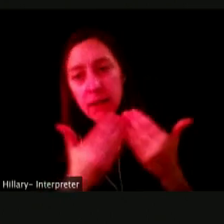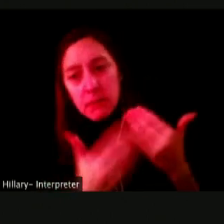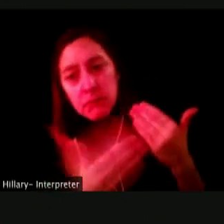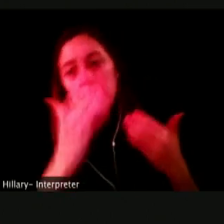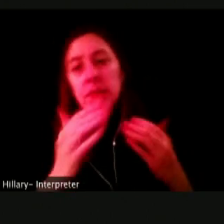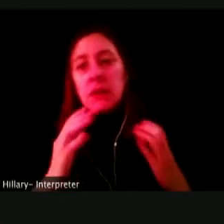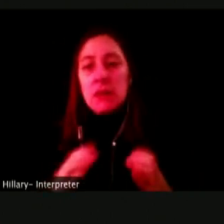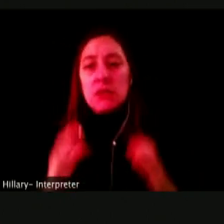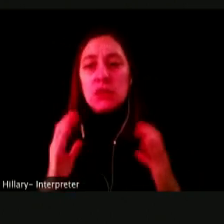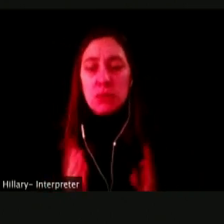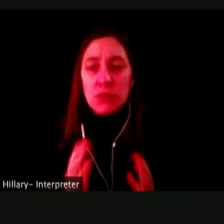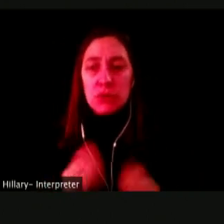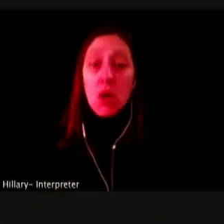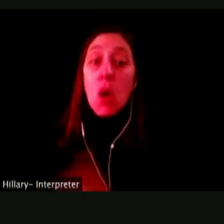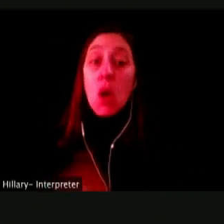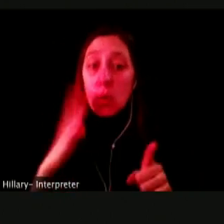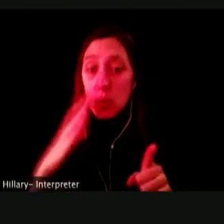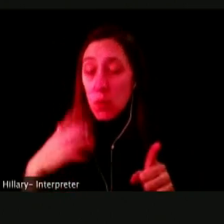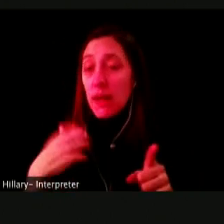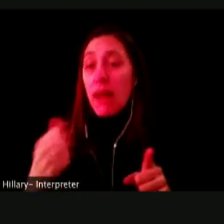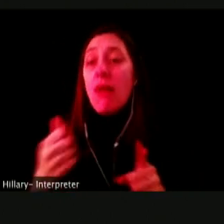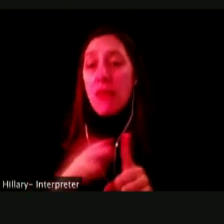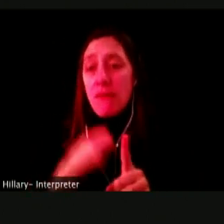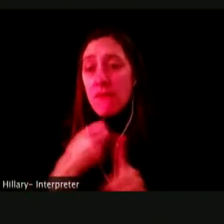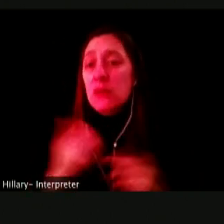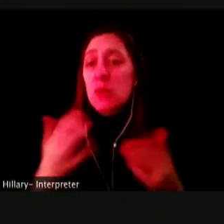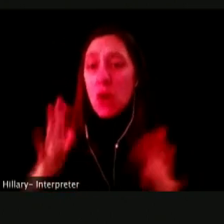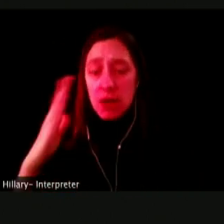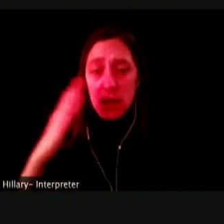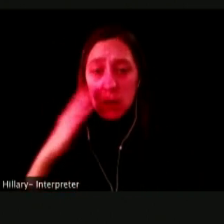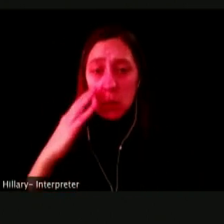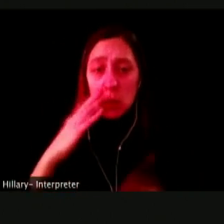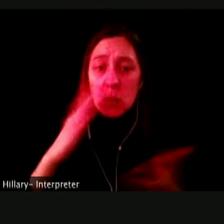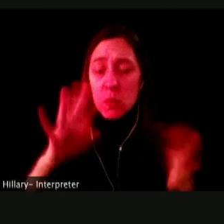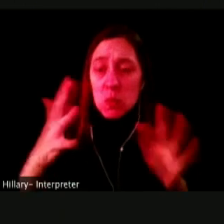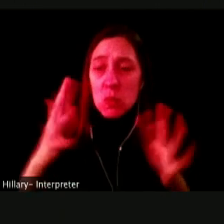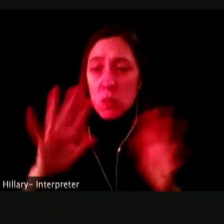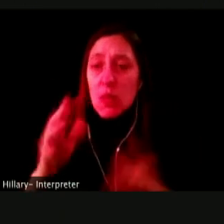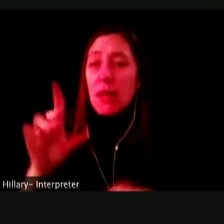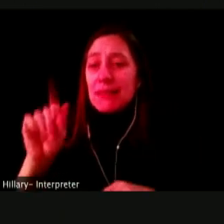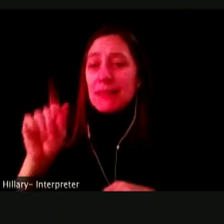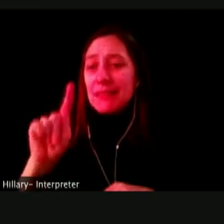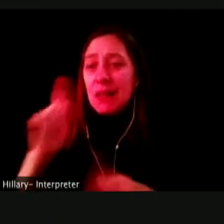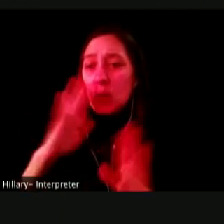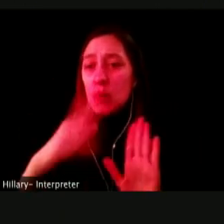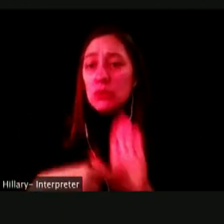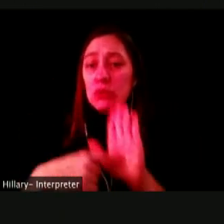LONG-TERM CONSEQUENCES ARE KNOWN BUT PRELIMINARY DATA SUGGESTS A PROBLEM AHEAD.